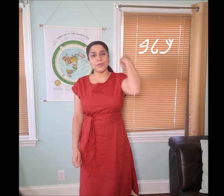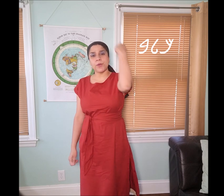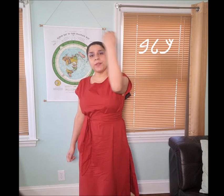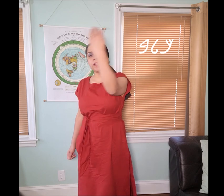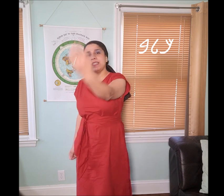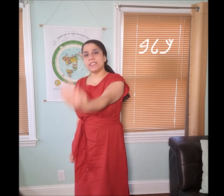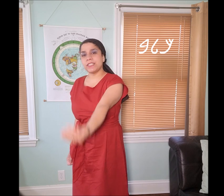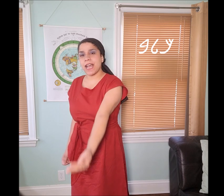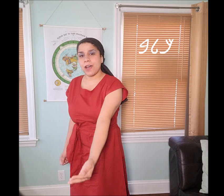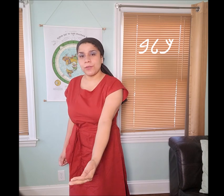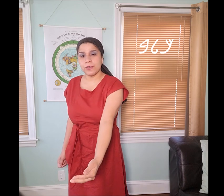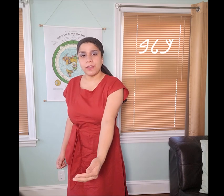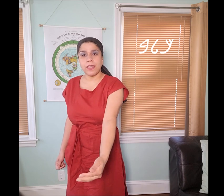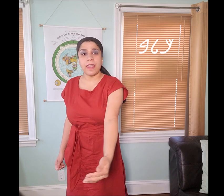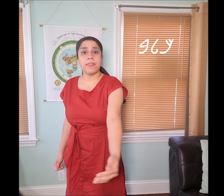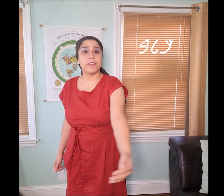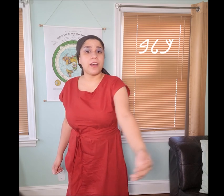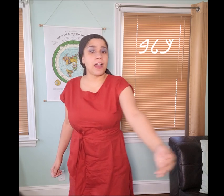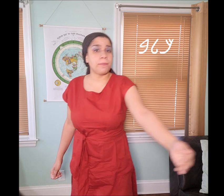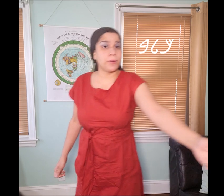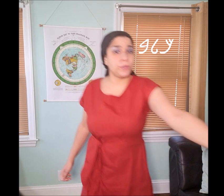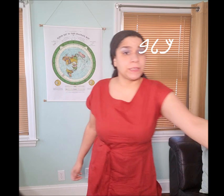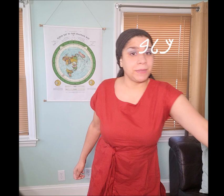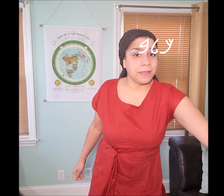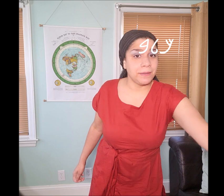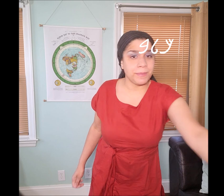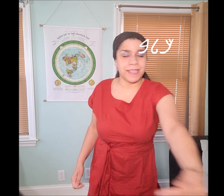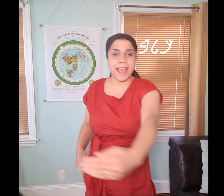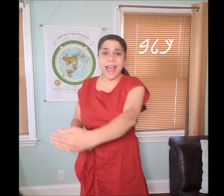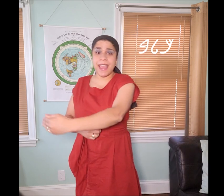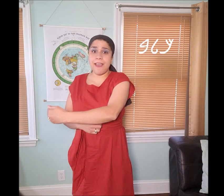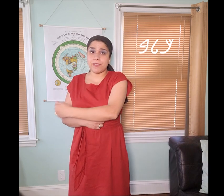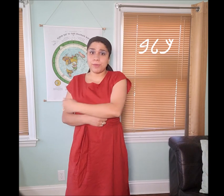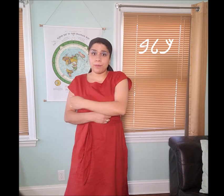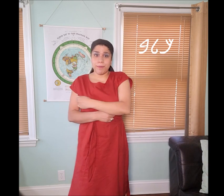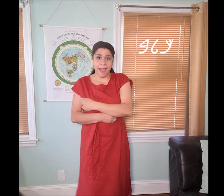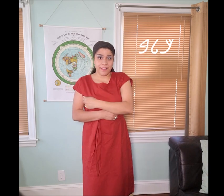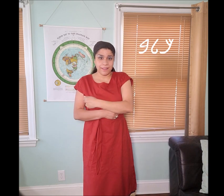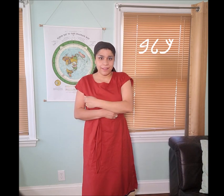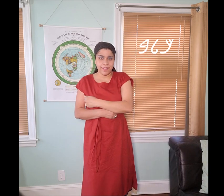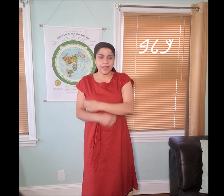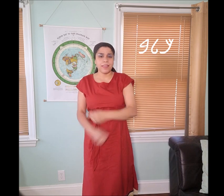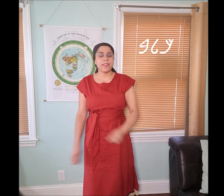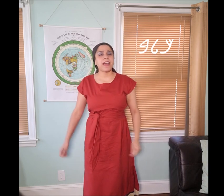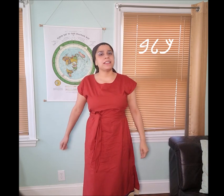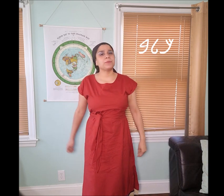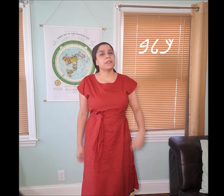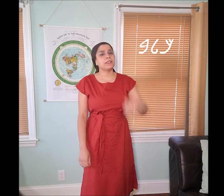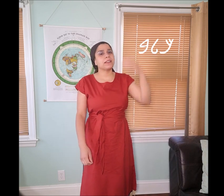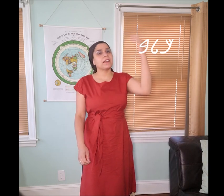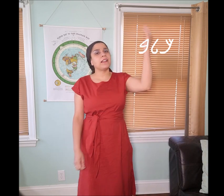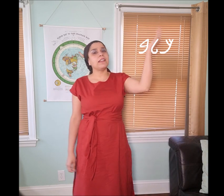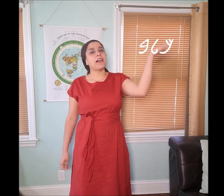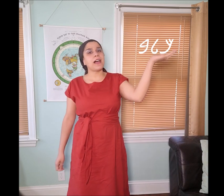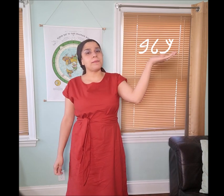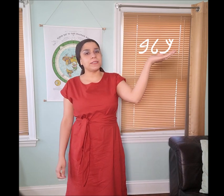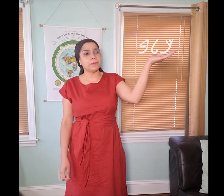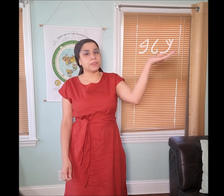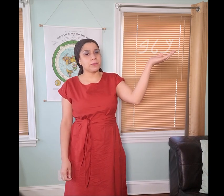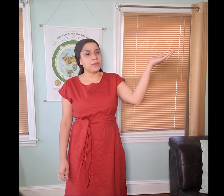I’m throwing the leash down and the dog pulls me, but then I have to pull back. That is what the "𐤊𐤋𐤁 kalab" word is communicating.